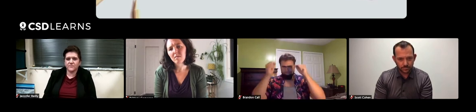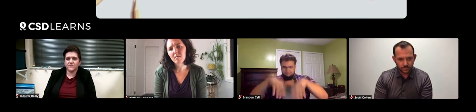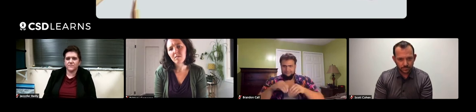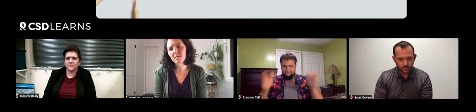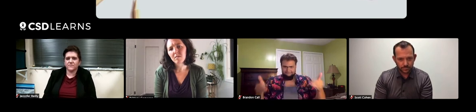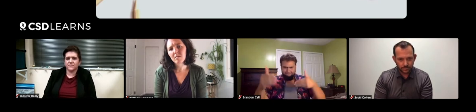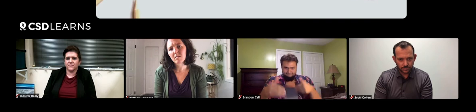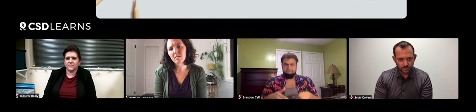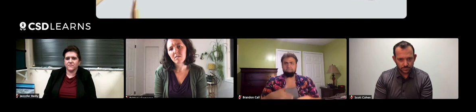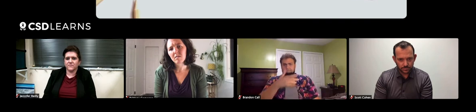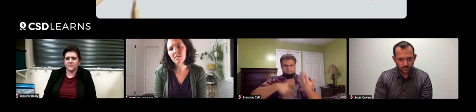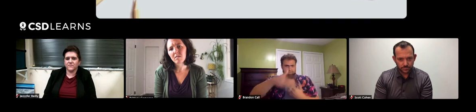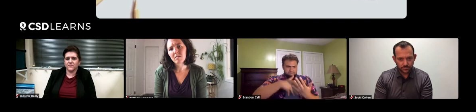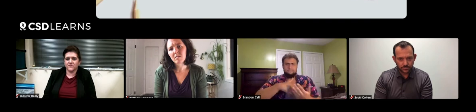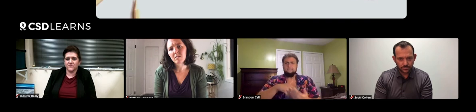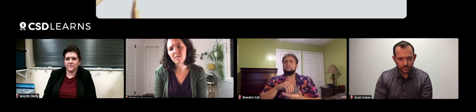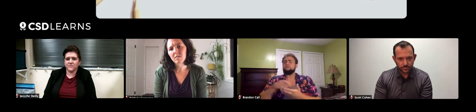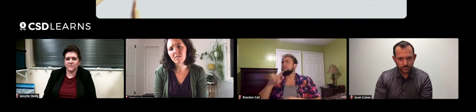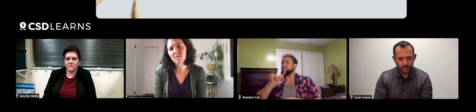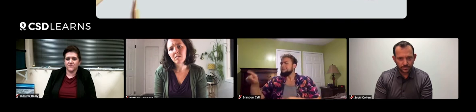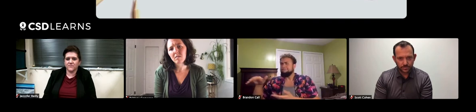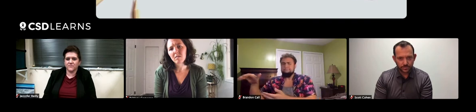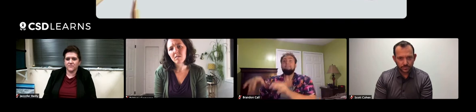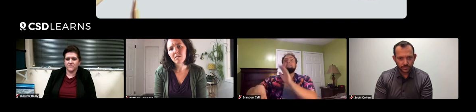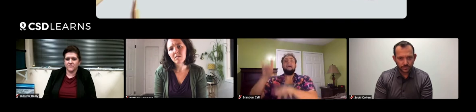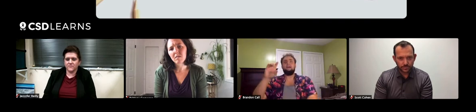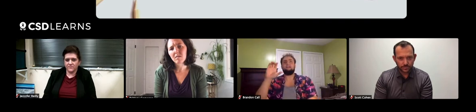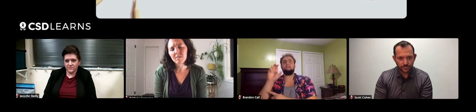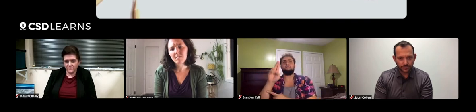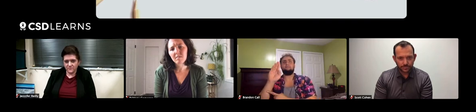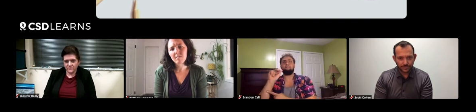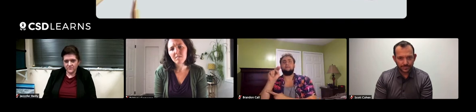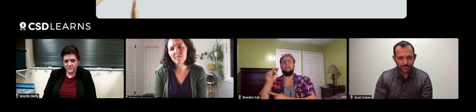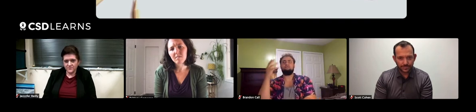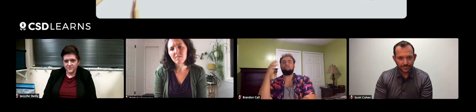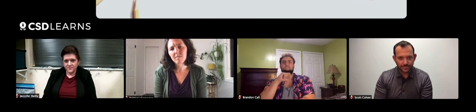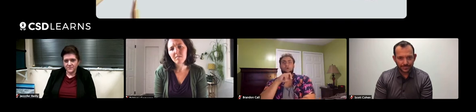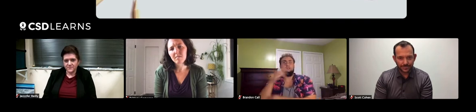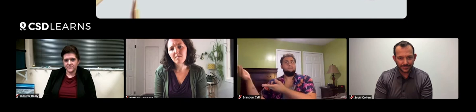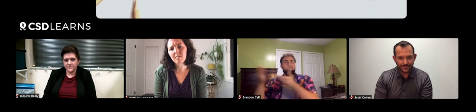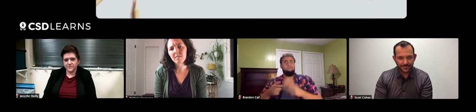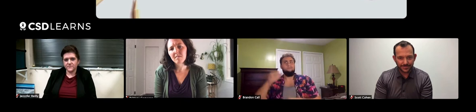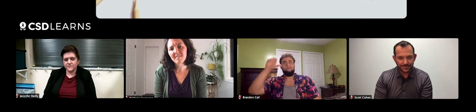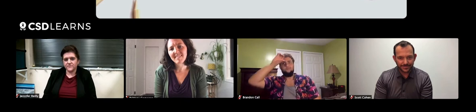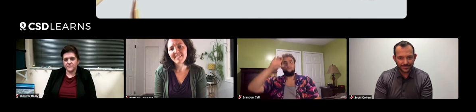What we do is we catch it, put it into a box, then the students go out and find a Cuban tree frog.